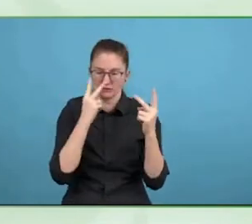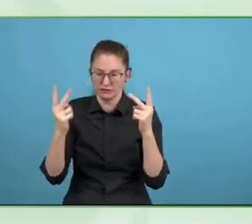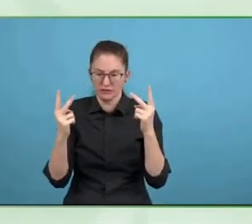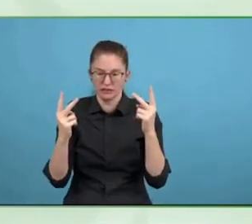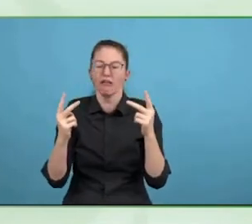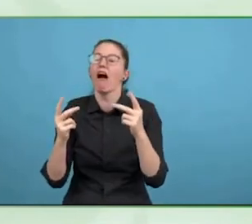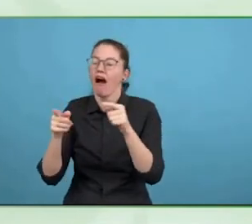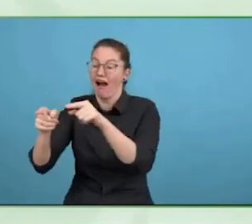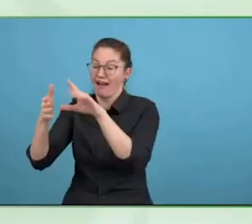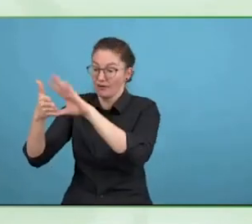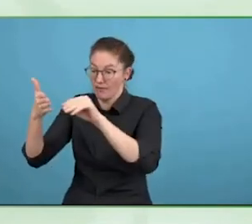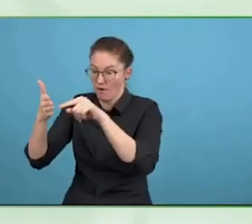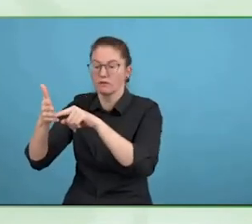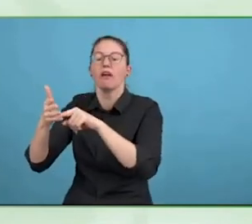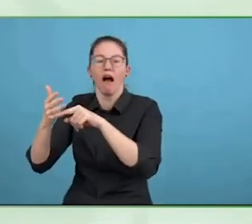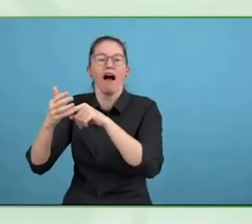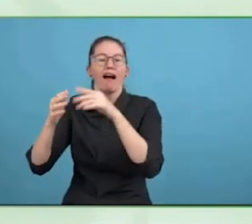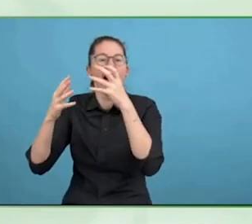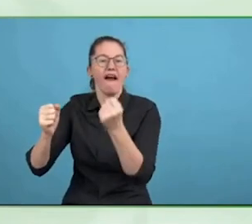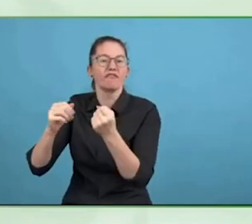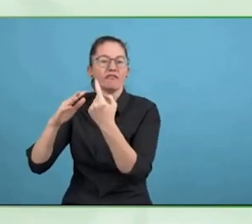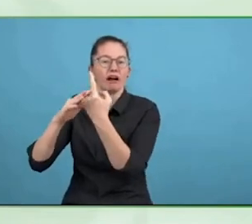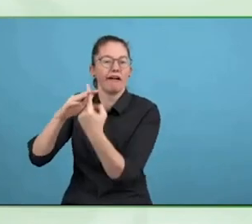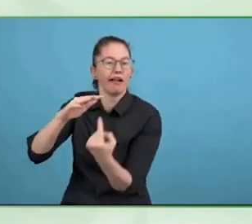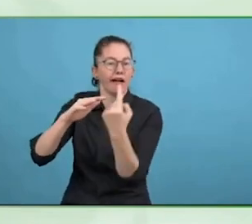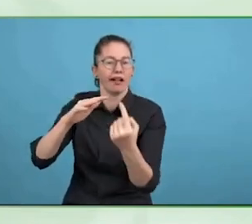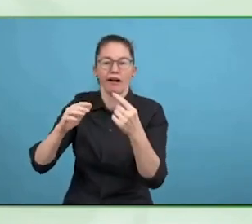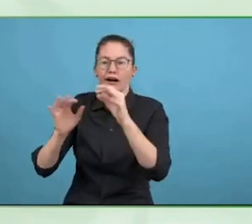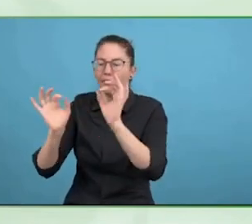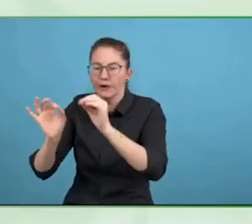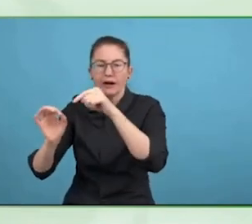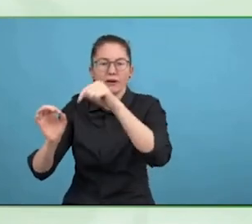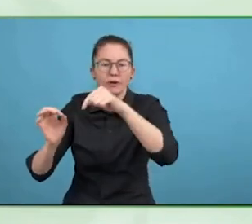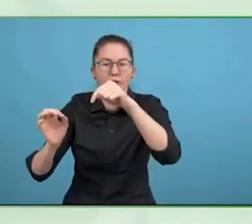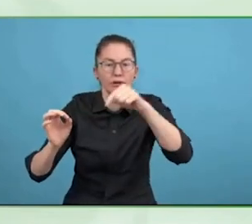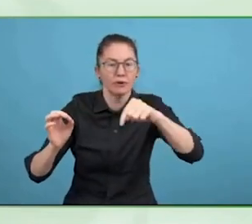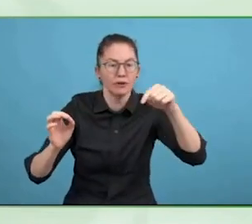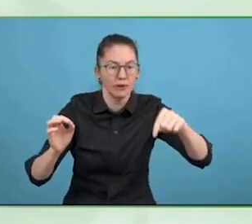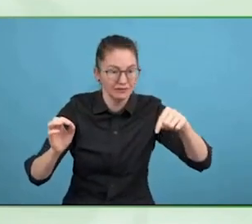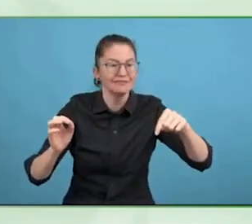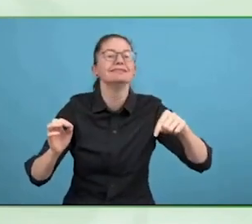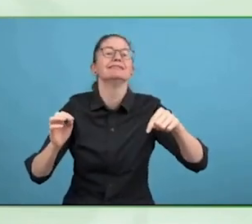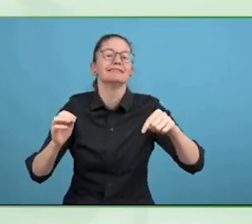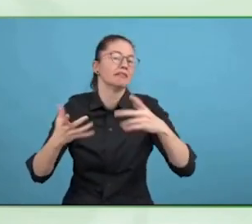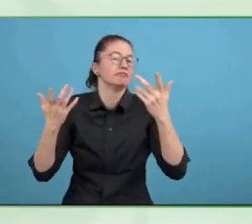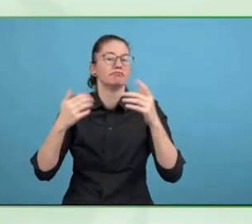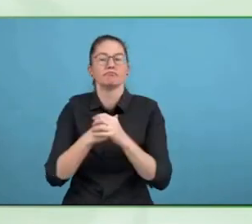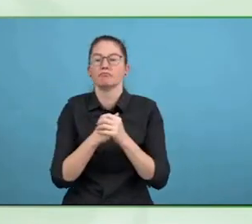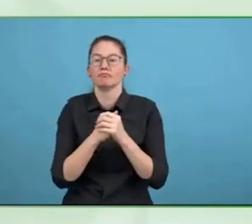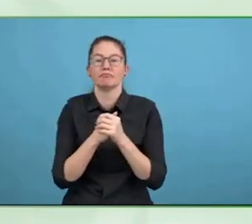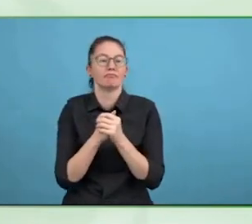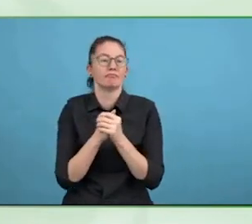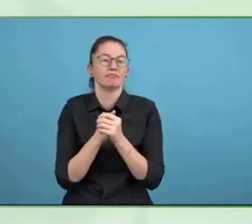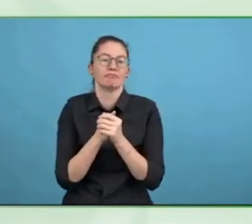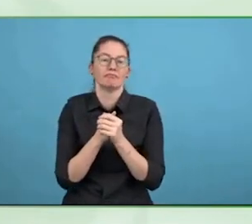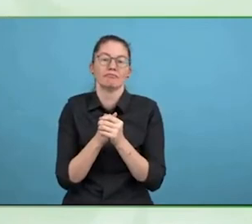lawyer in that country and that lawyer can take action. The difficulty is, of course, in many countries there are not many